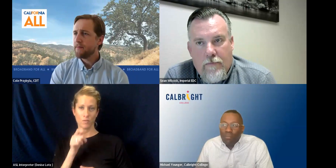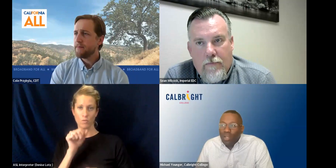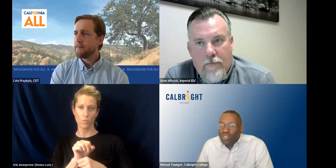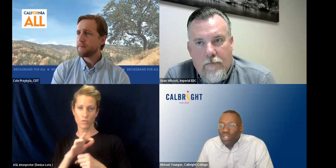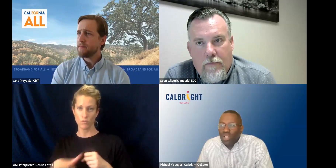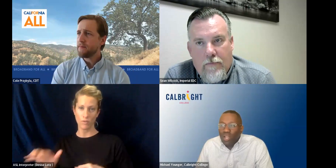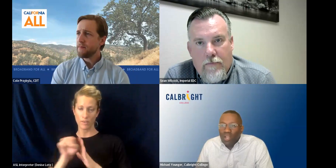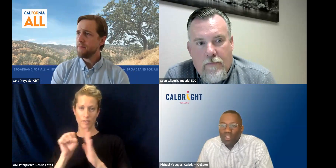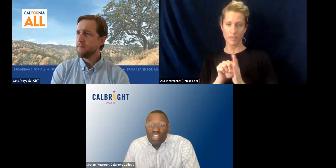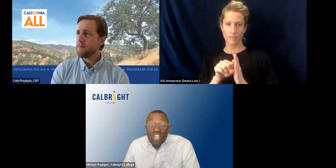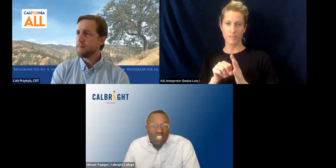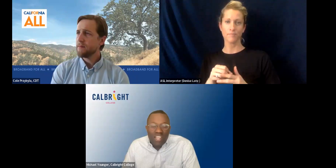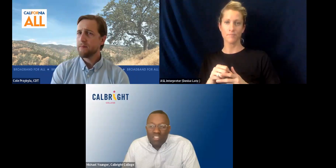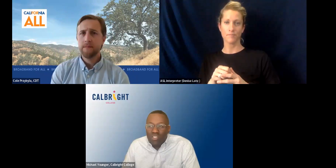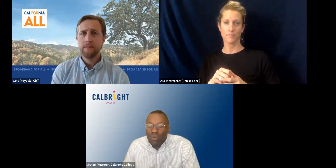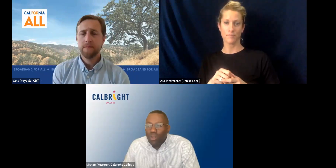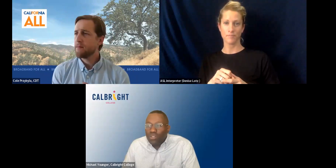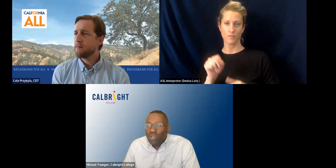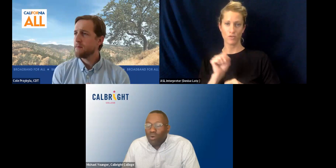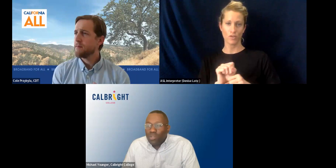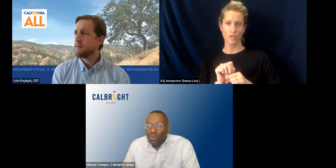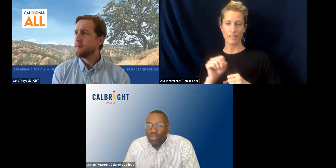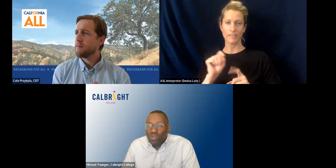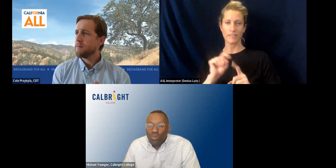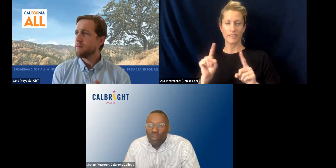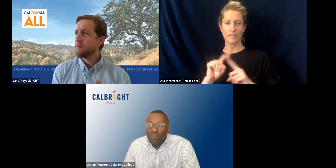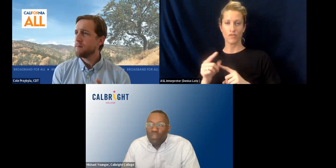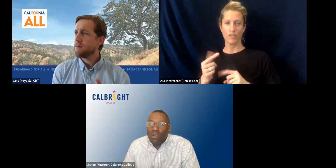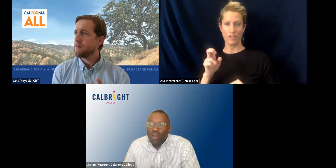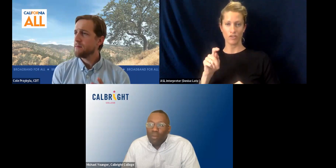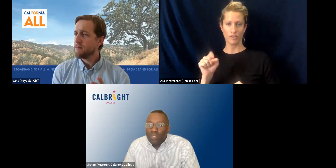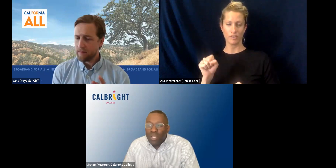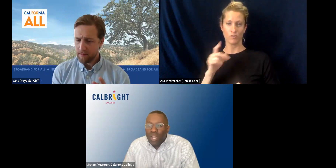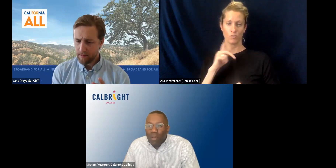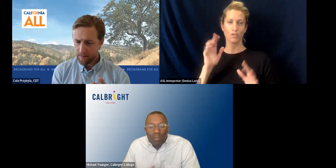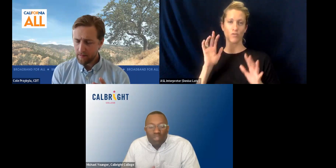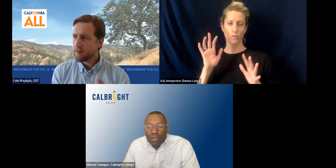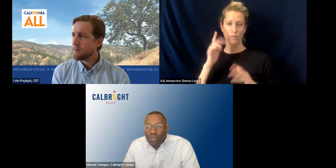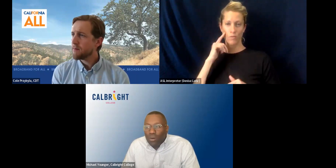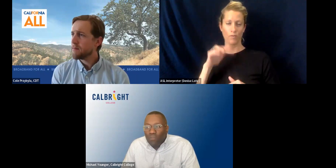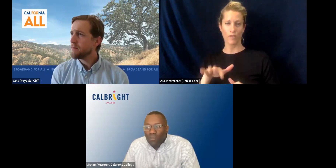much change agents across the board, so grateful for their comments. My name is Michael Younger.